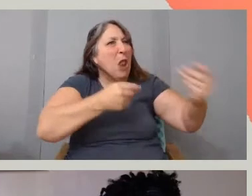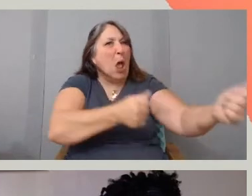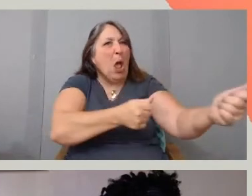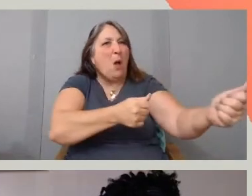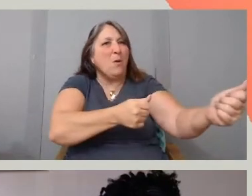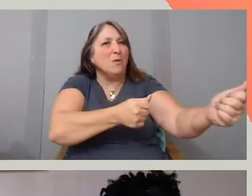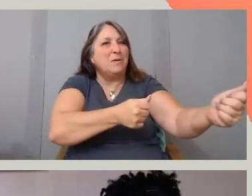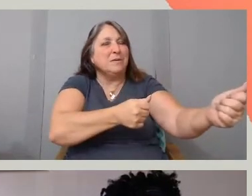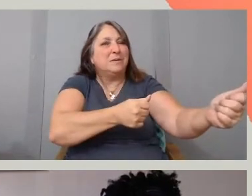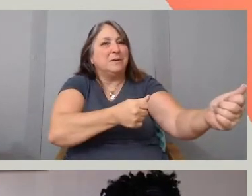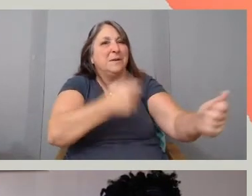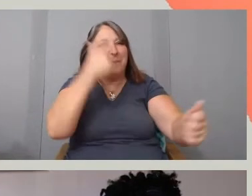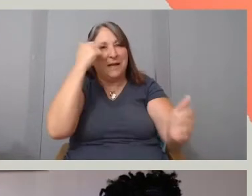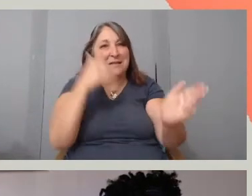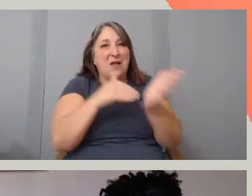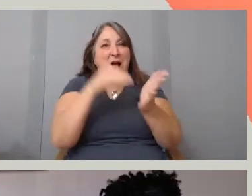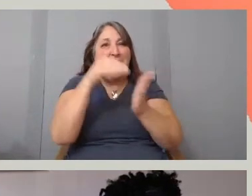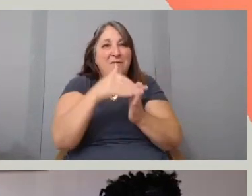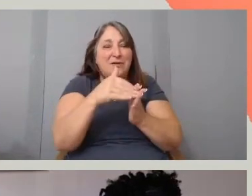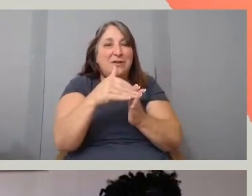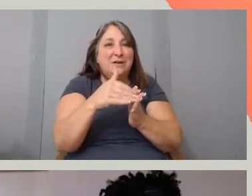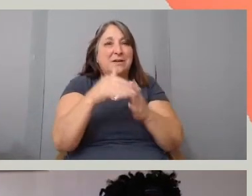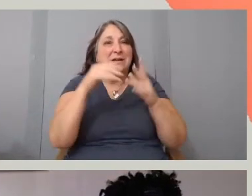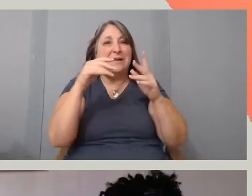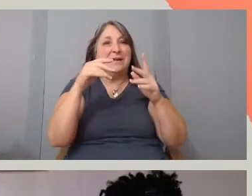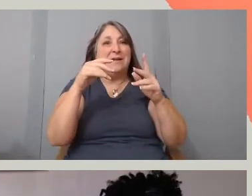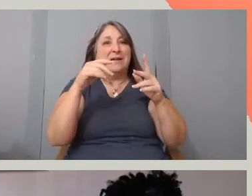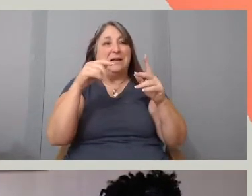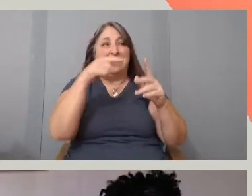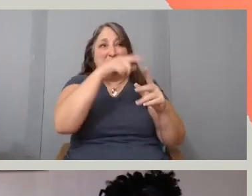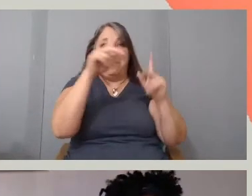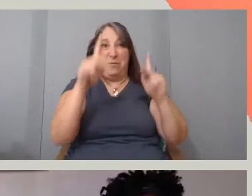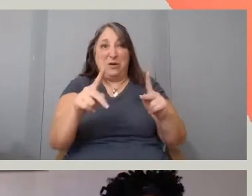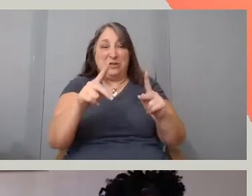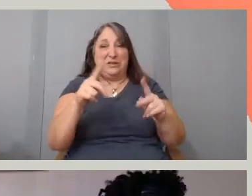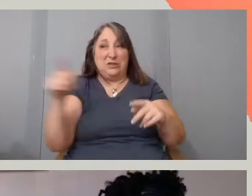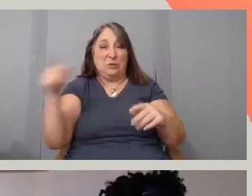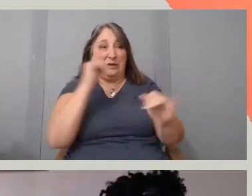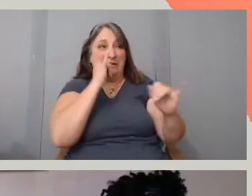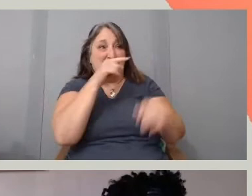your interviewee may say something that sparks the next conversation